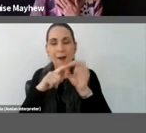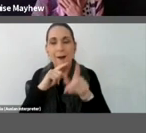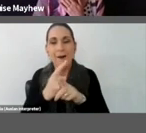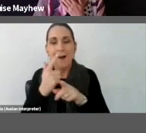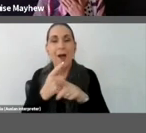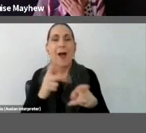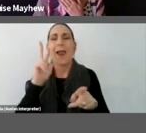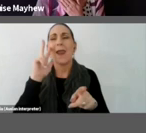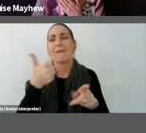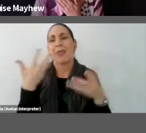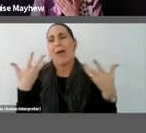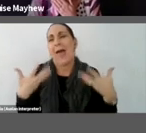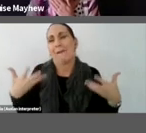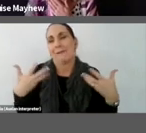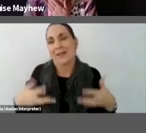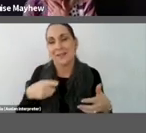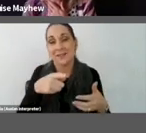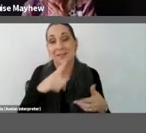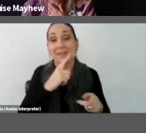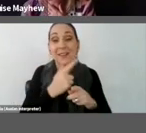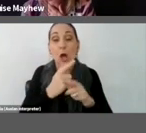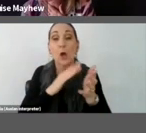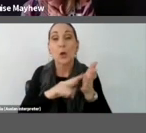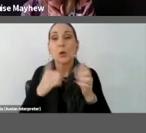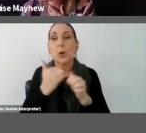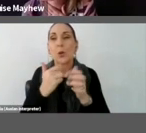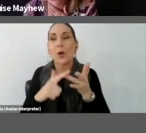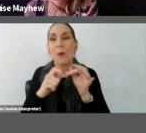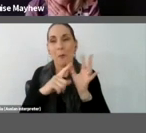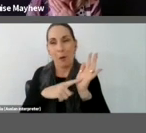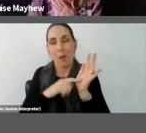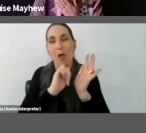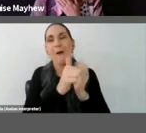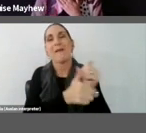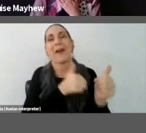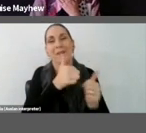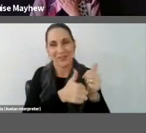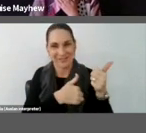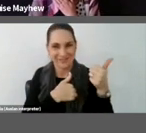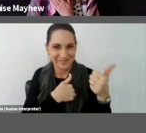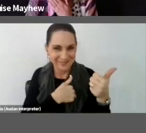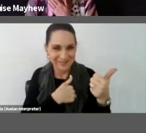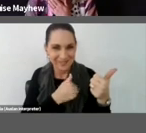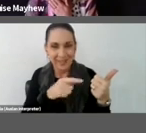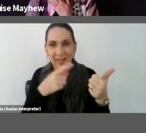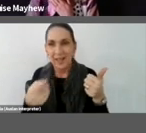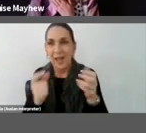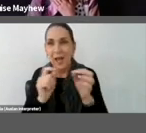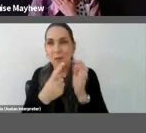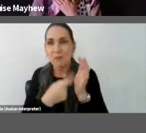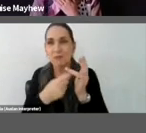‘Hugo Ball is her favorite’, Bronwyn says ‘the reason the poll was so even is that